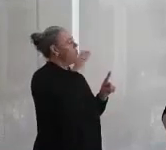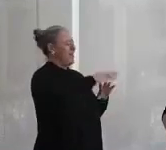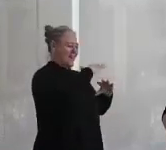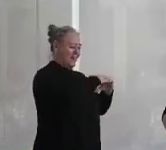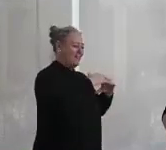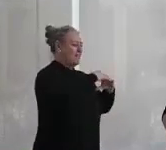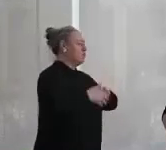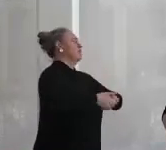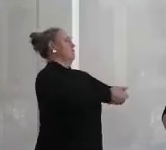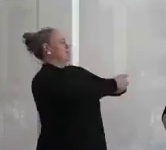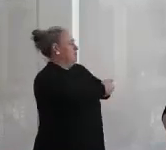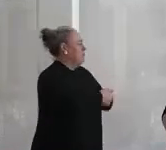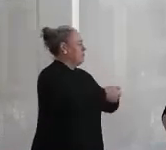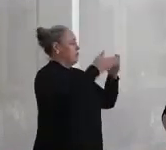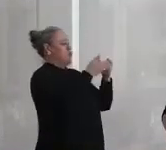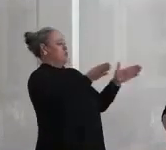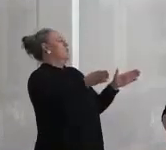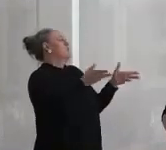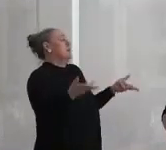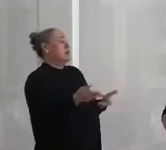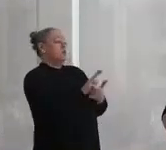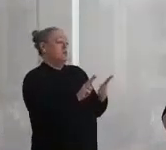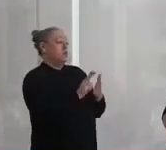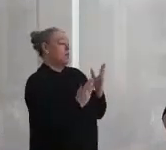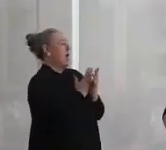solidarity generally here at the university and outside as well.